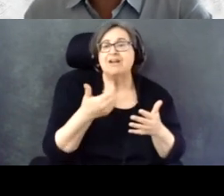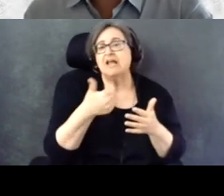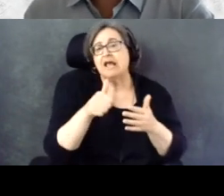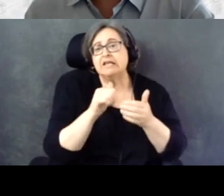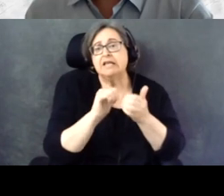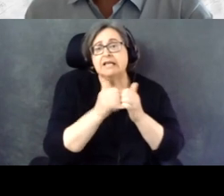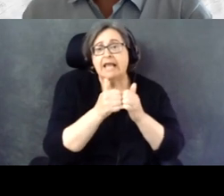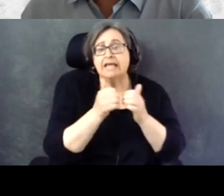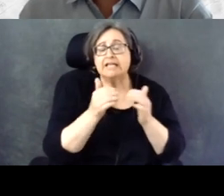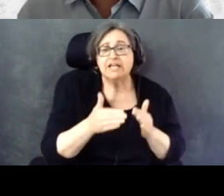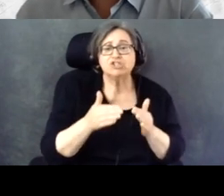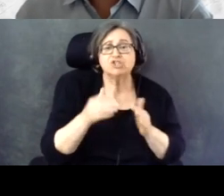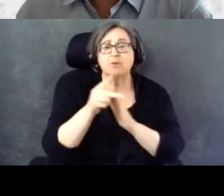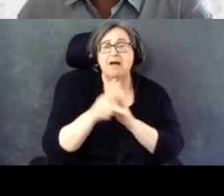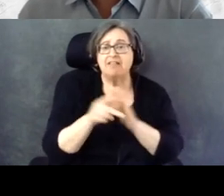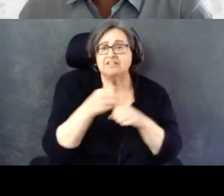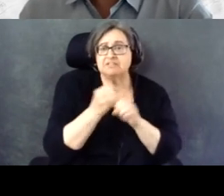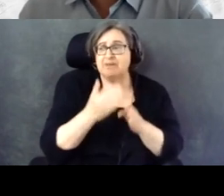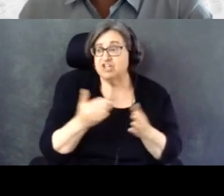to keep in mind.